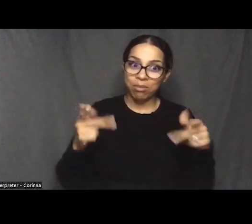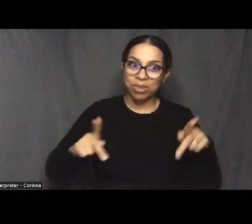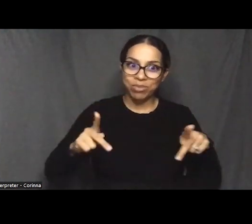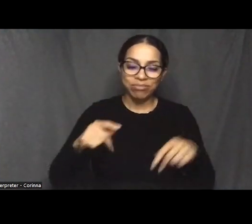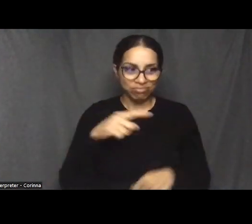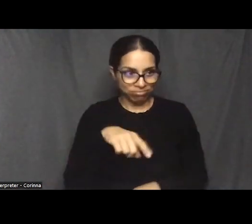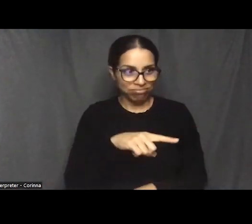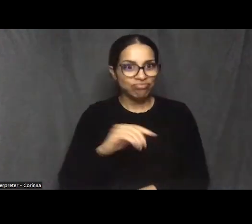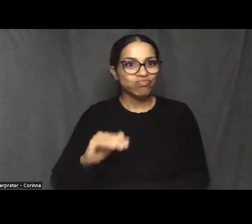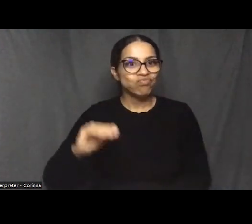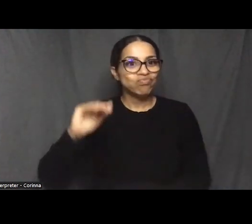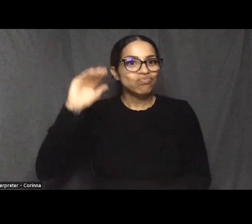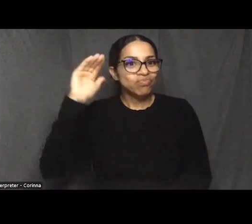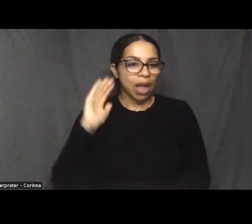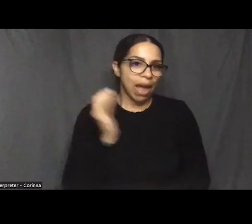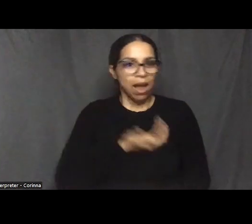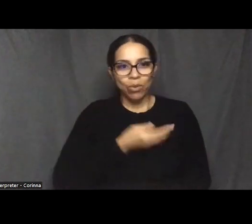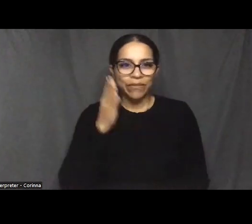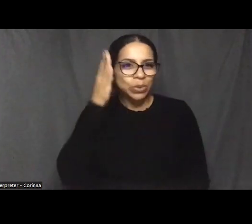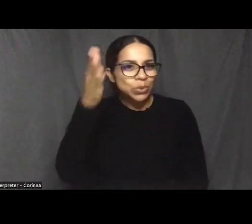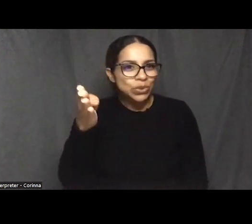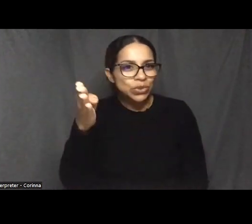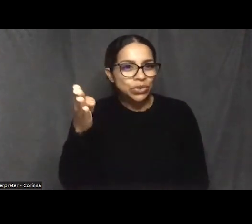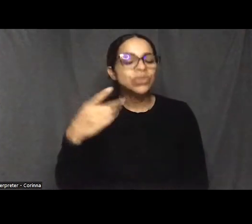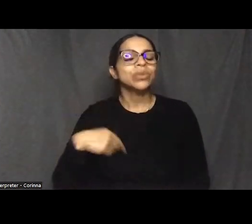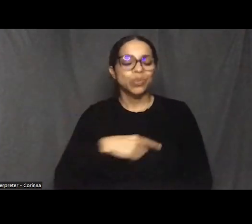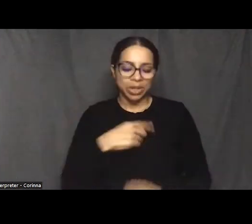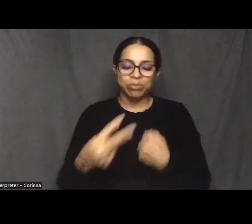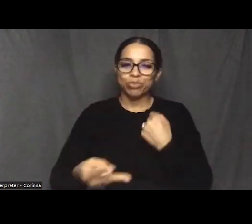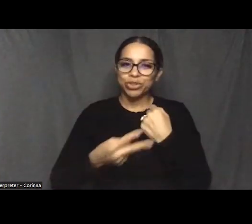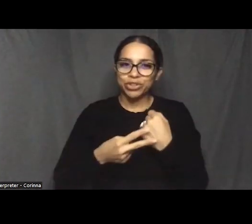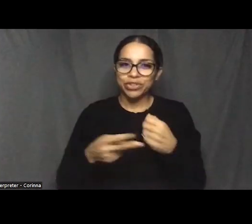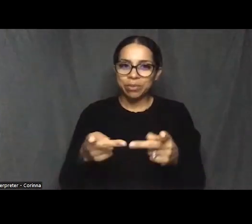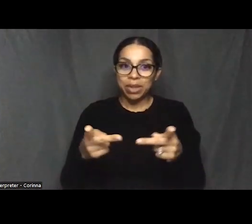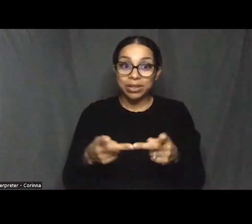We preserve these places for the future and for them.